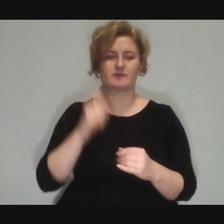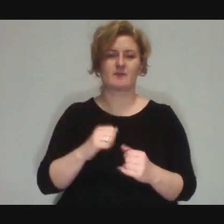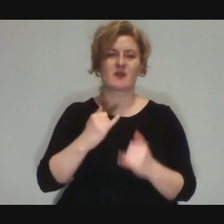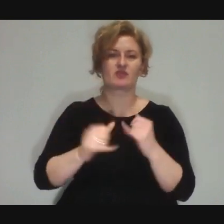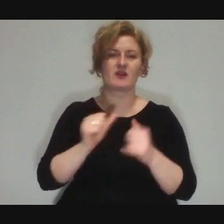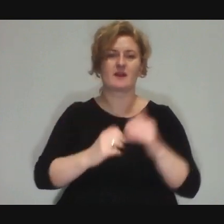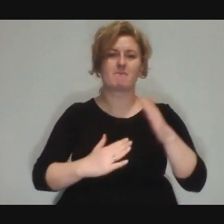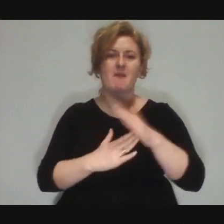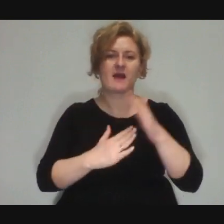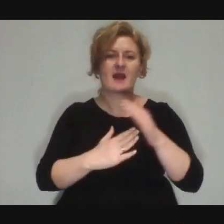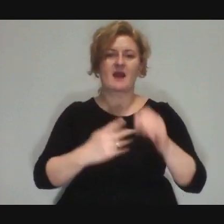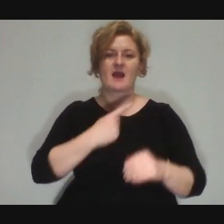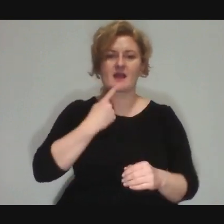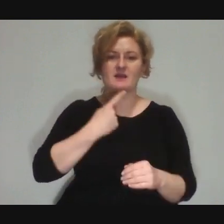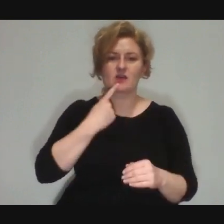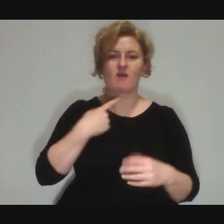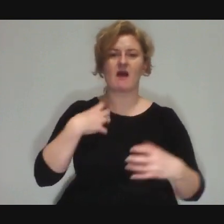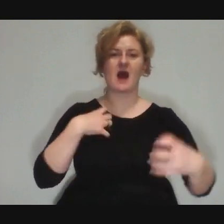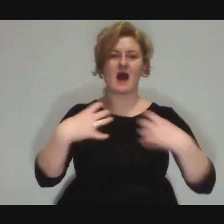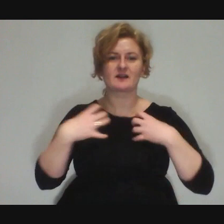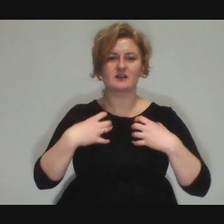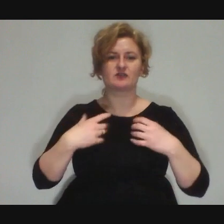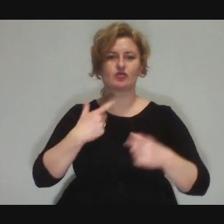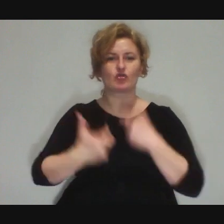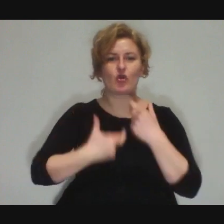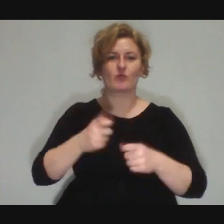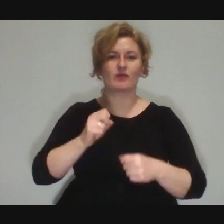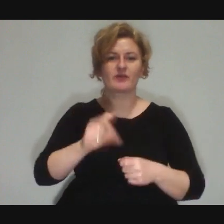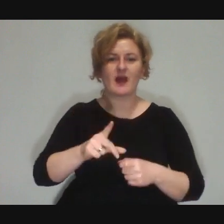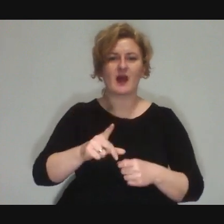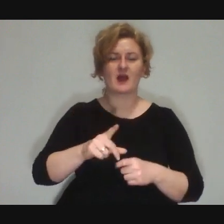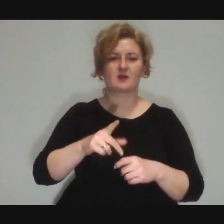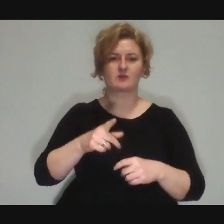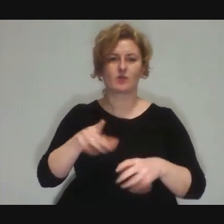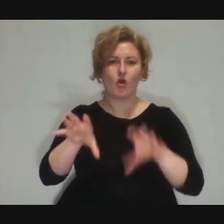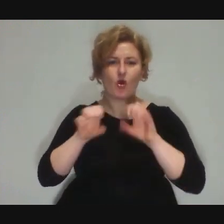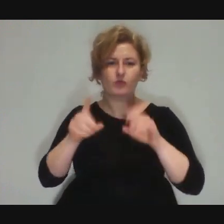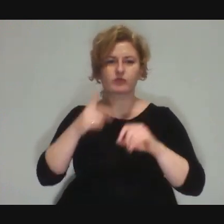the artists do it in such a way that everybody understands what's happening in this show.